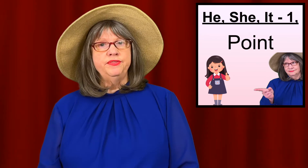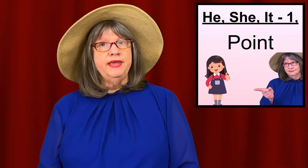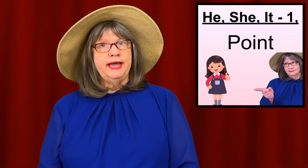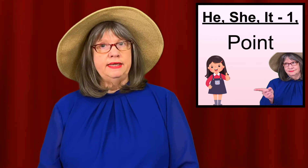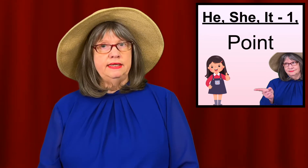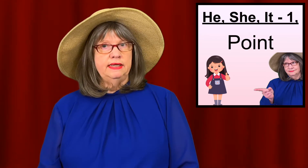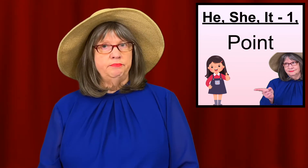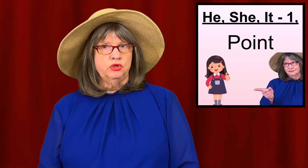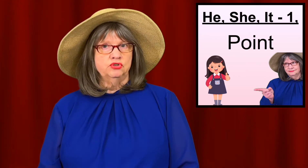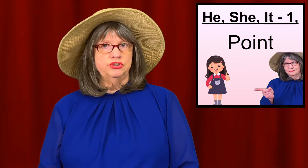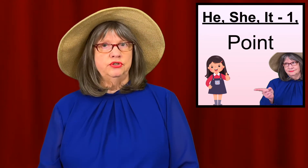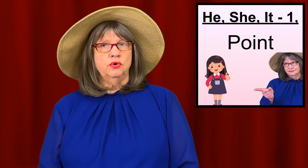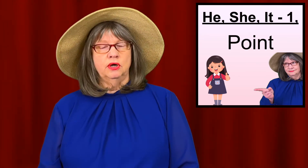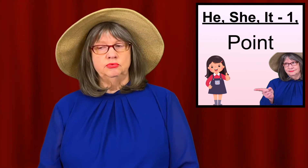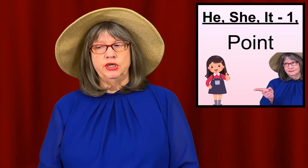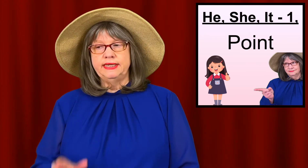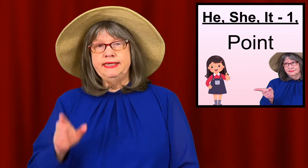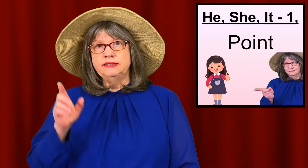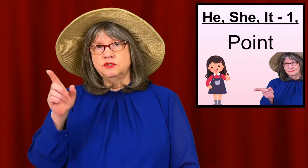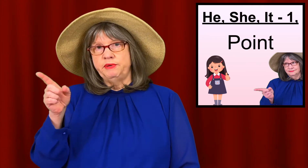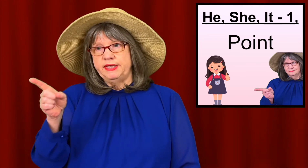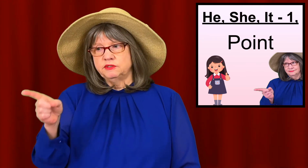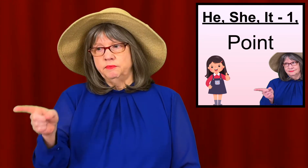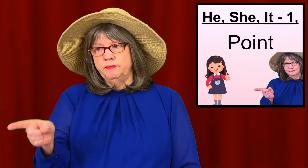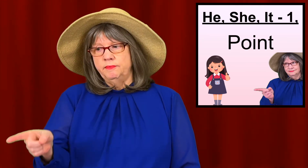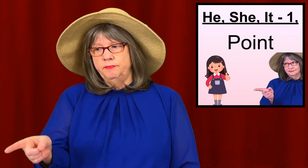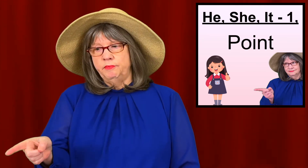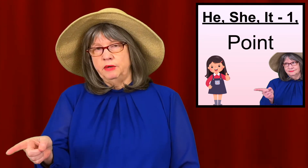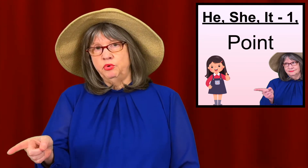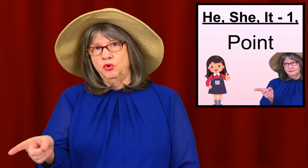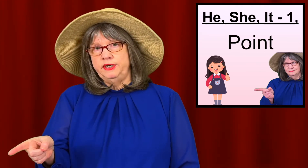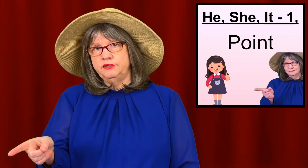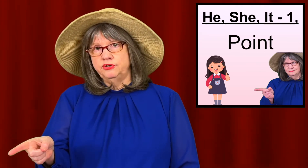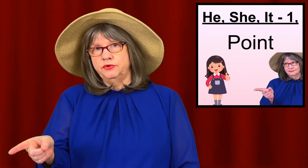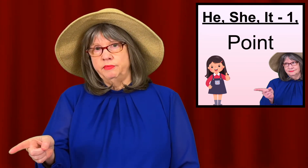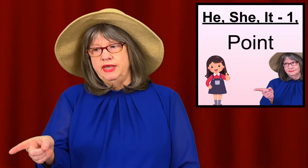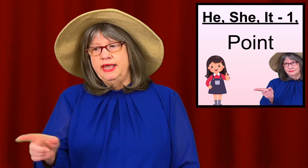that person or object in space by pointing to them.